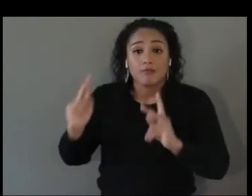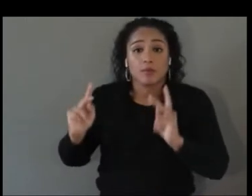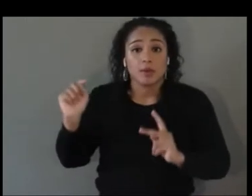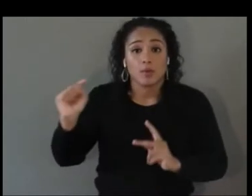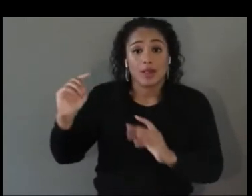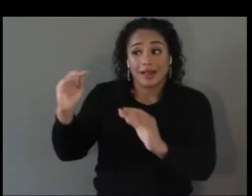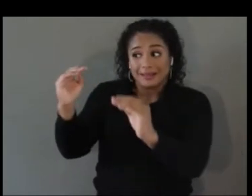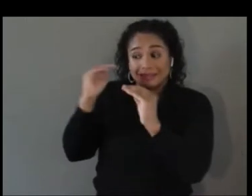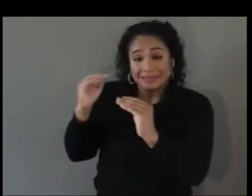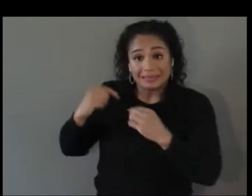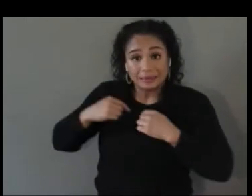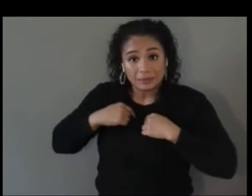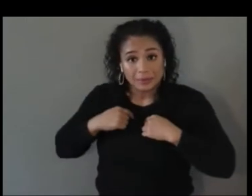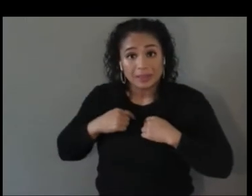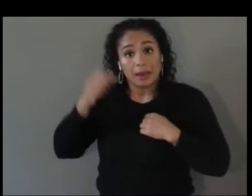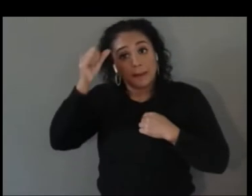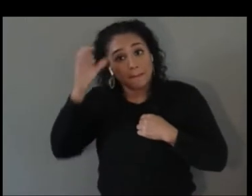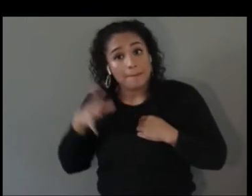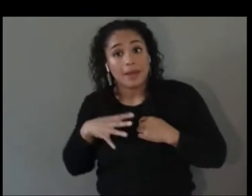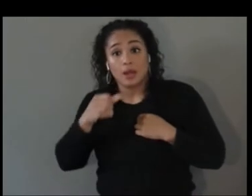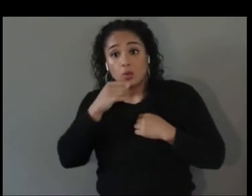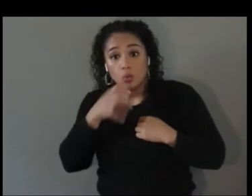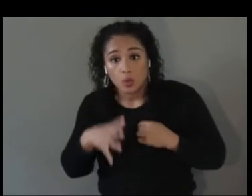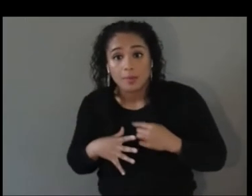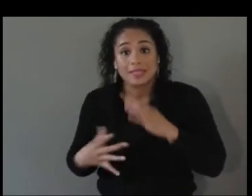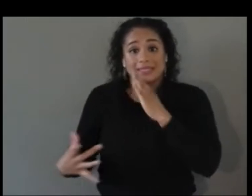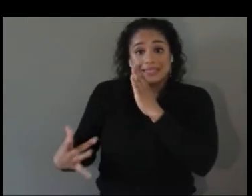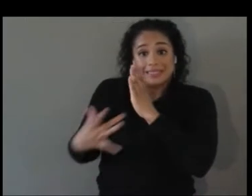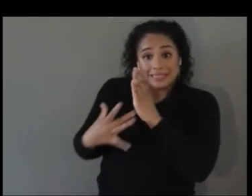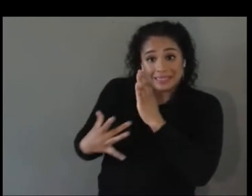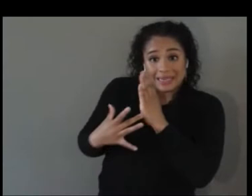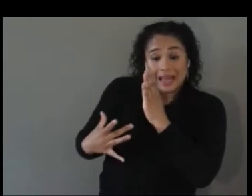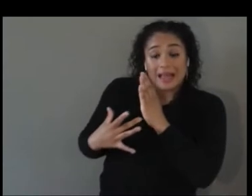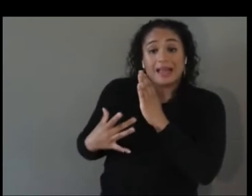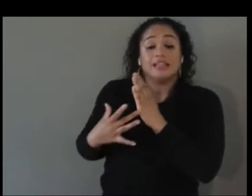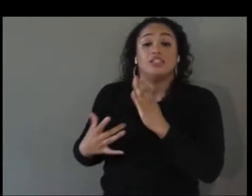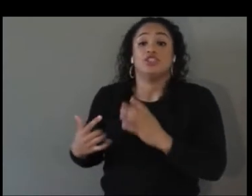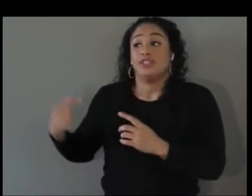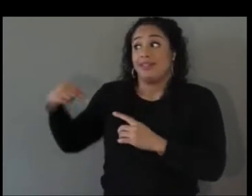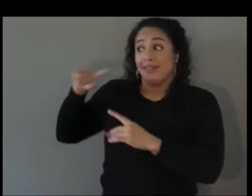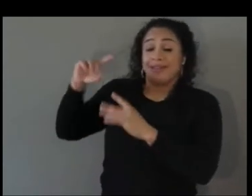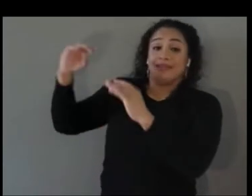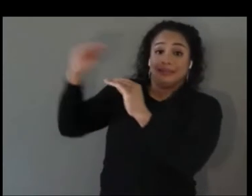the lay of the land that helped teach me that when I launched this platform, this isn't going to be a